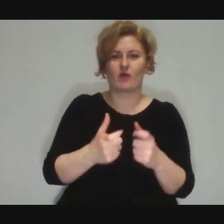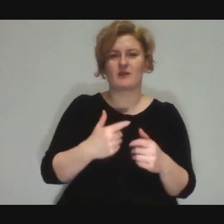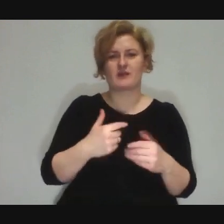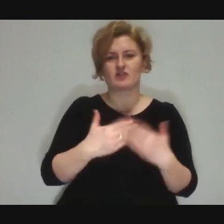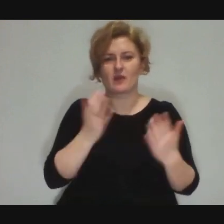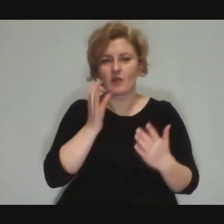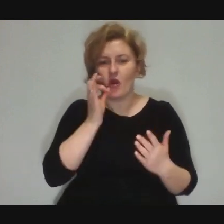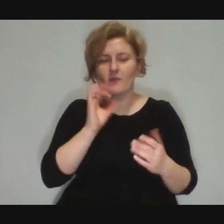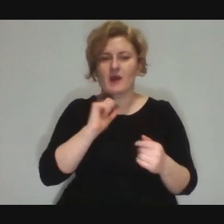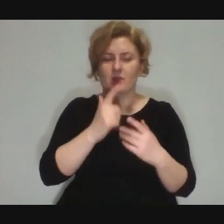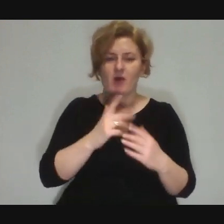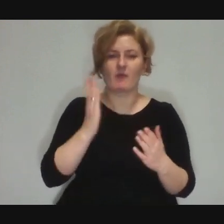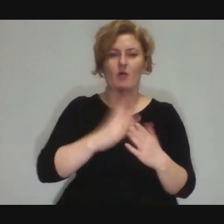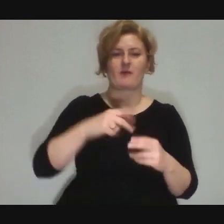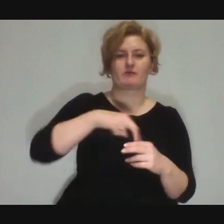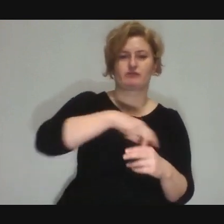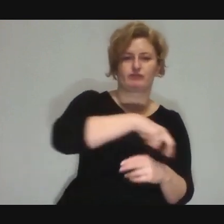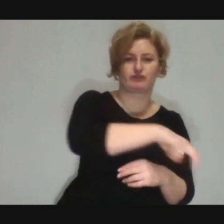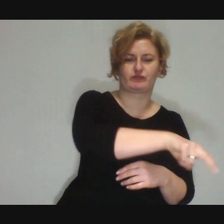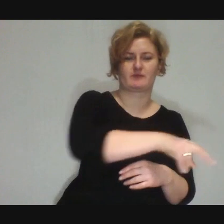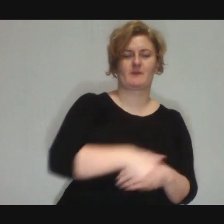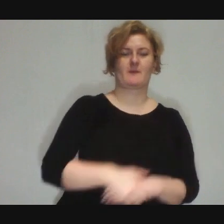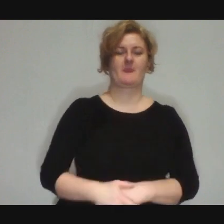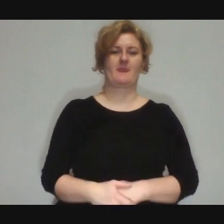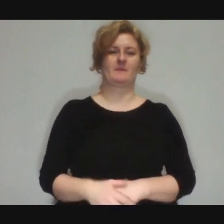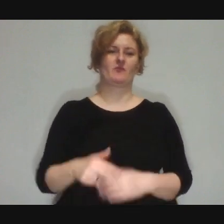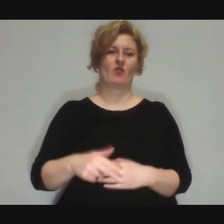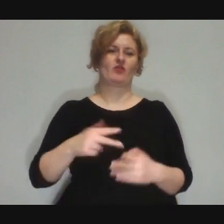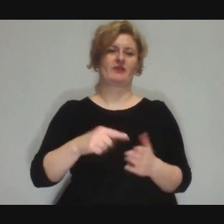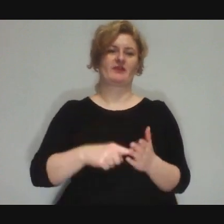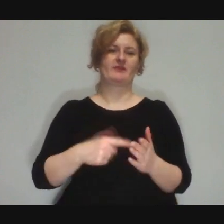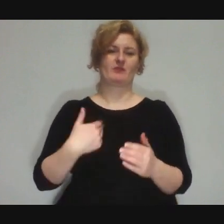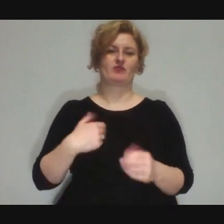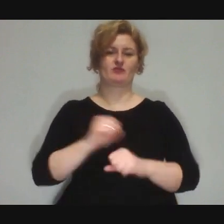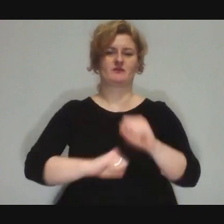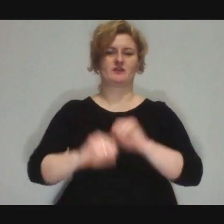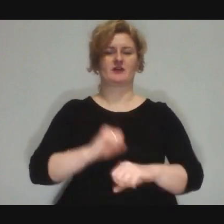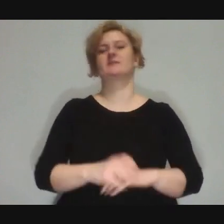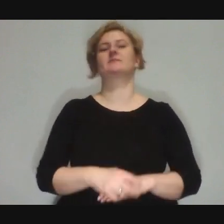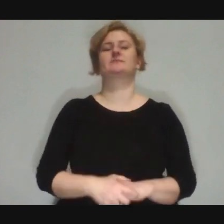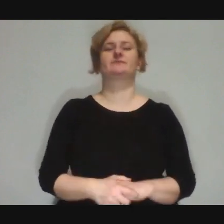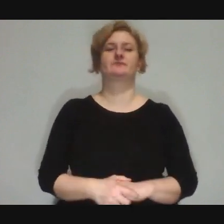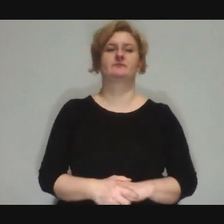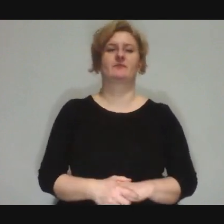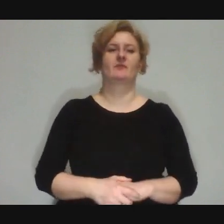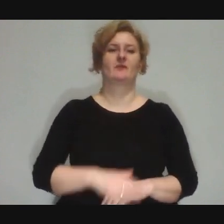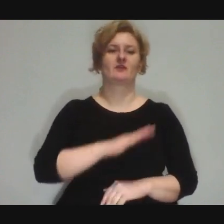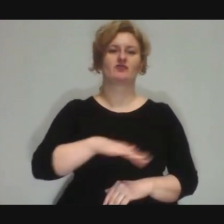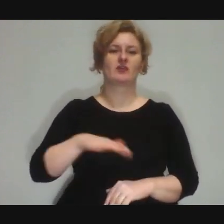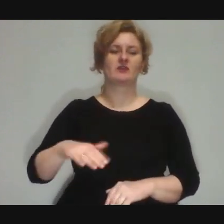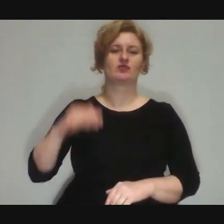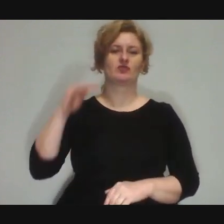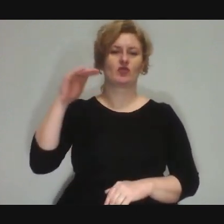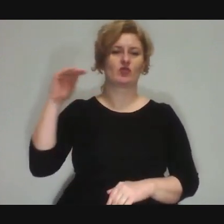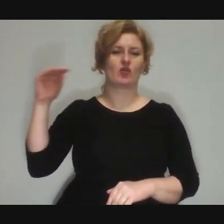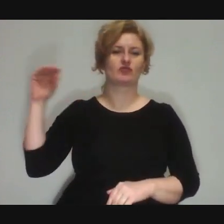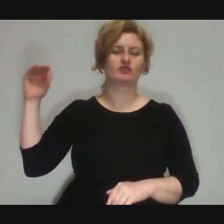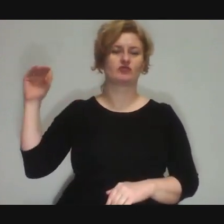There were some workshops, there were both kids and adults - a mixed group.